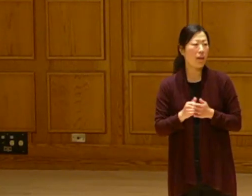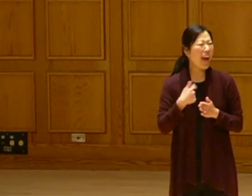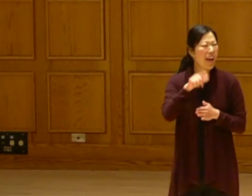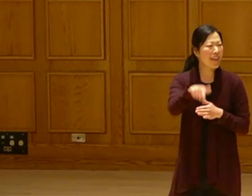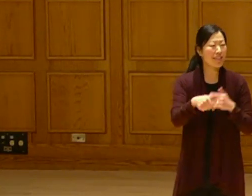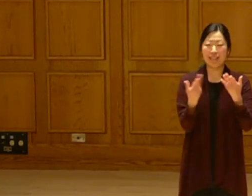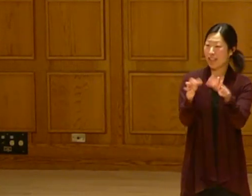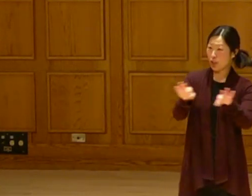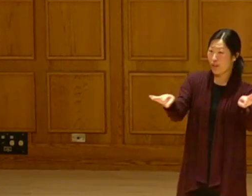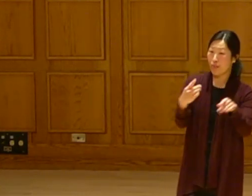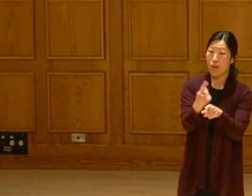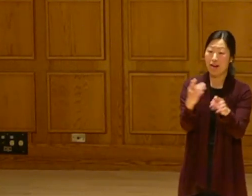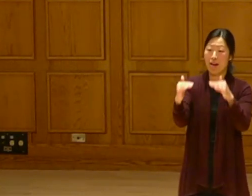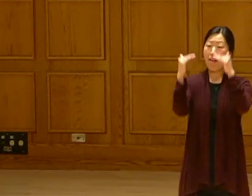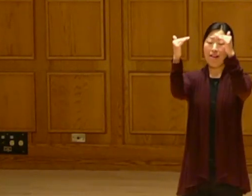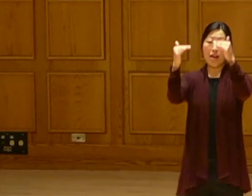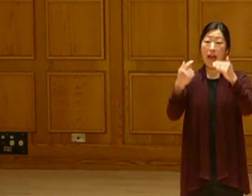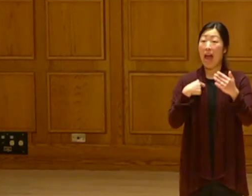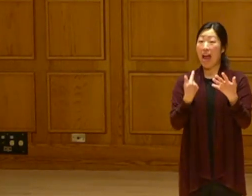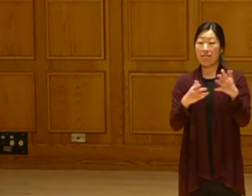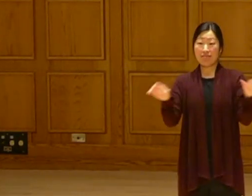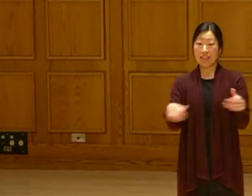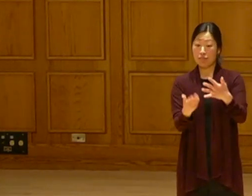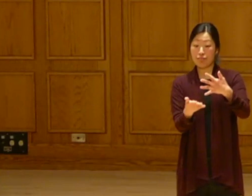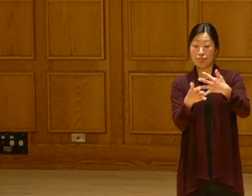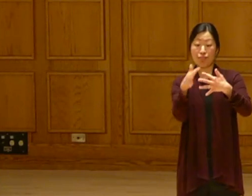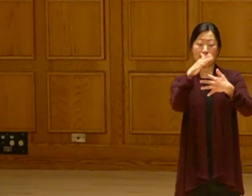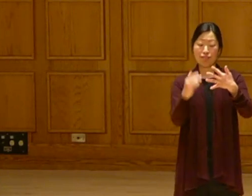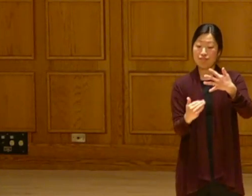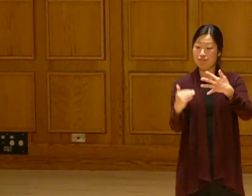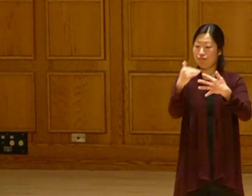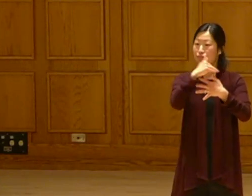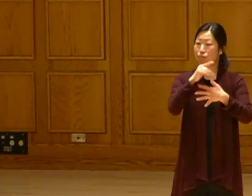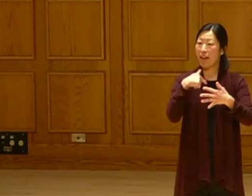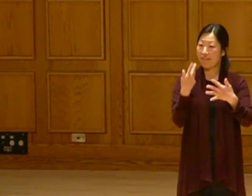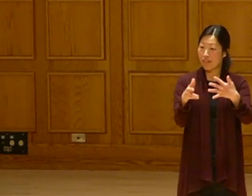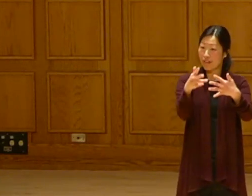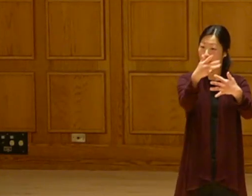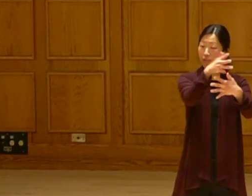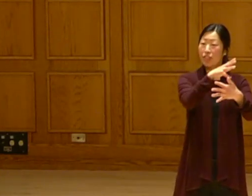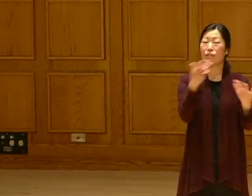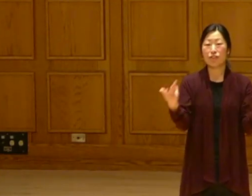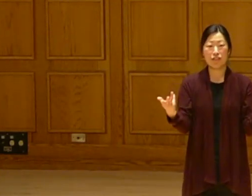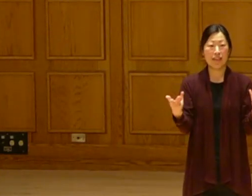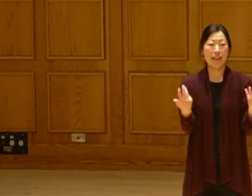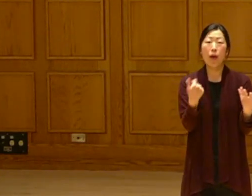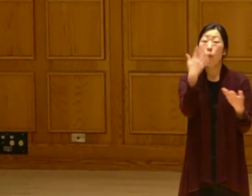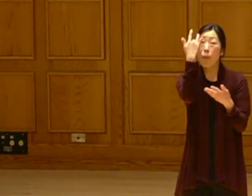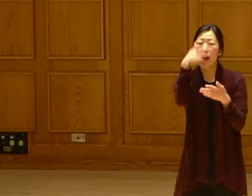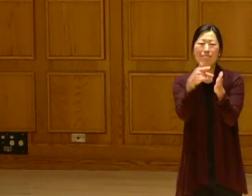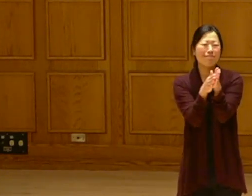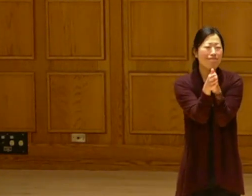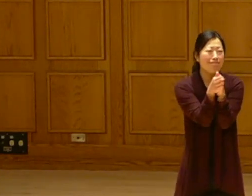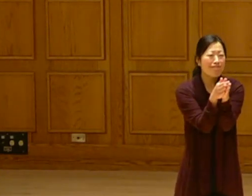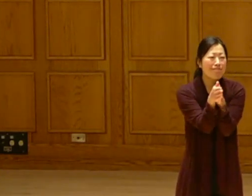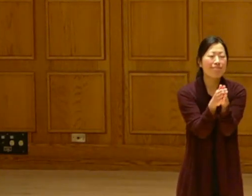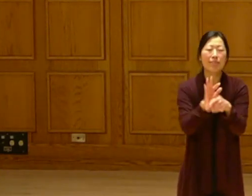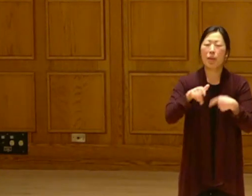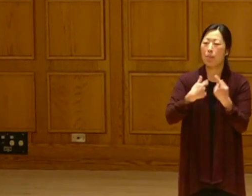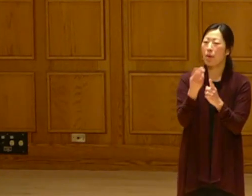I got to run for public office. I have to get an advanced degree. I did all of the above.